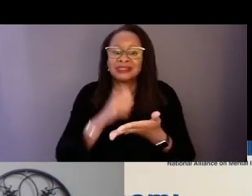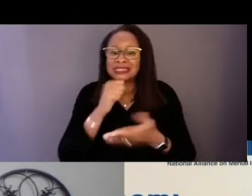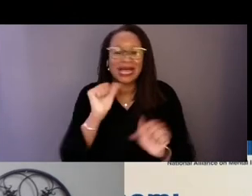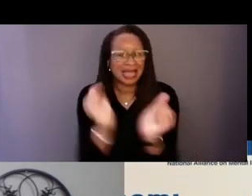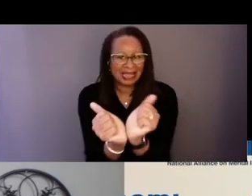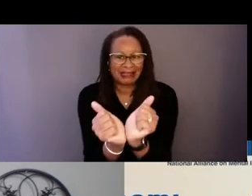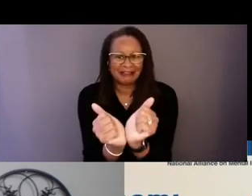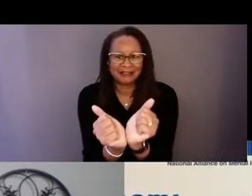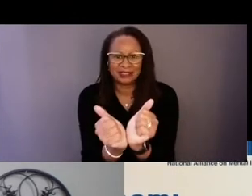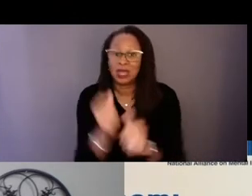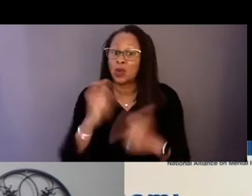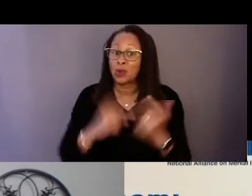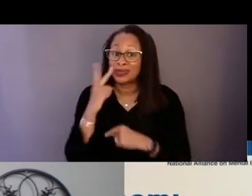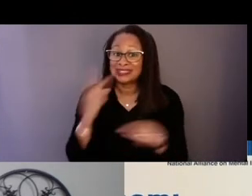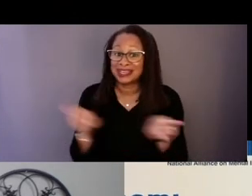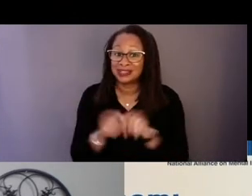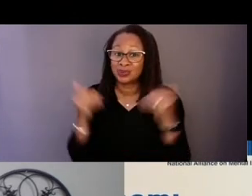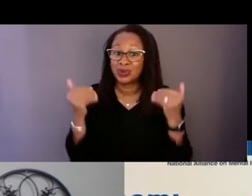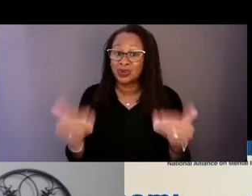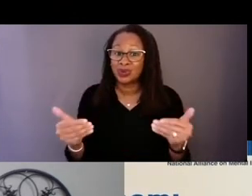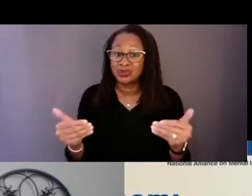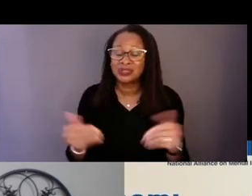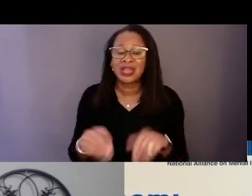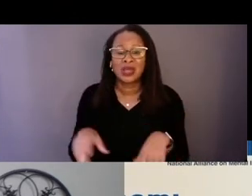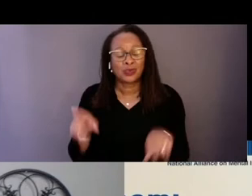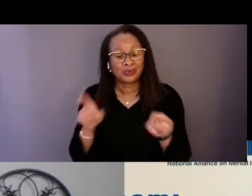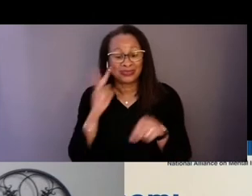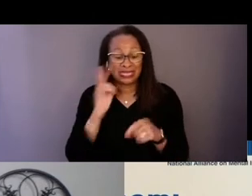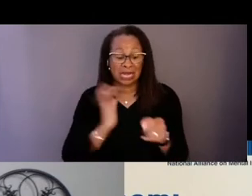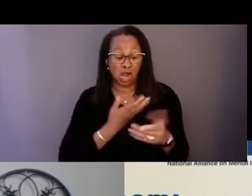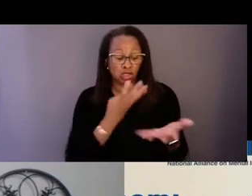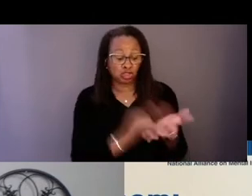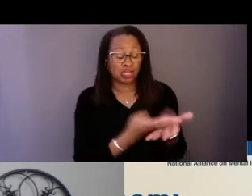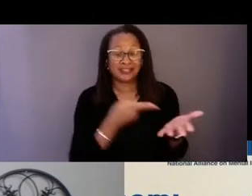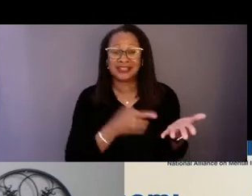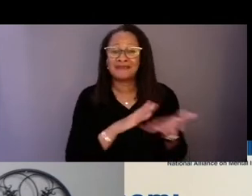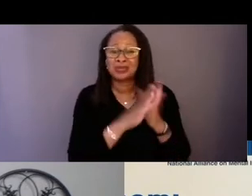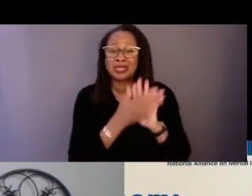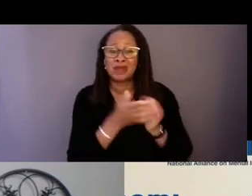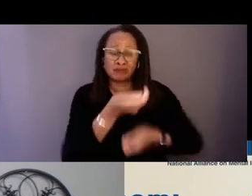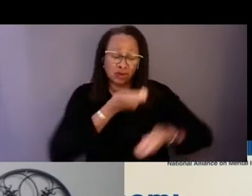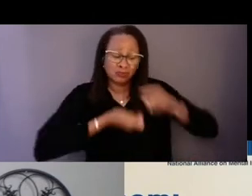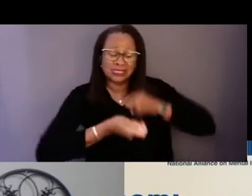is we've seen that our jails have become the ipso facto mental health hospitals in the United States.